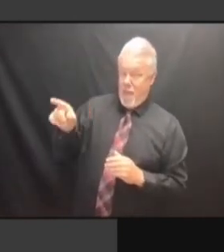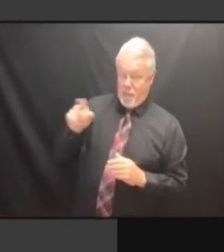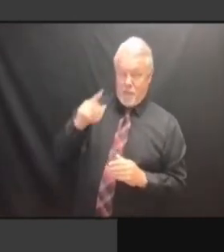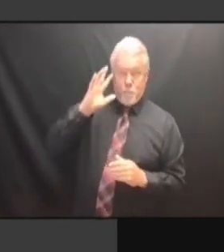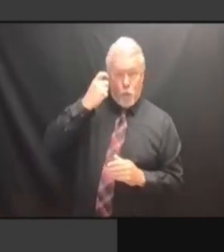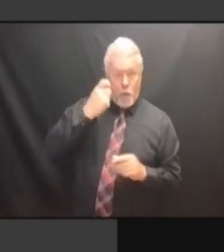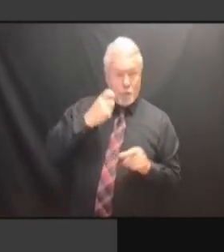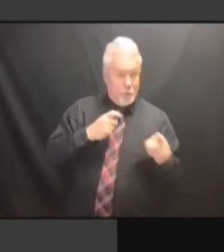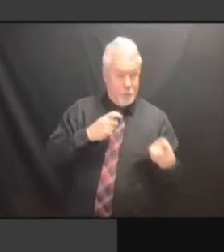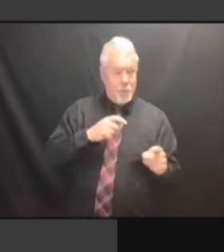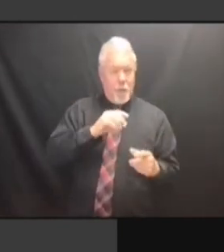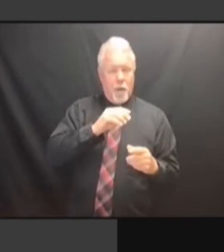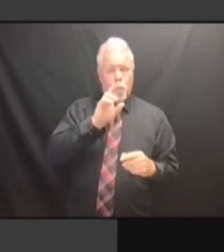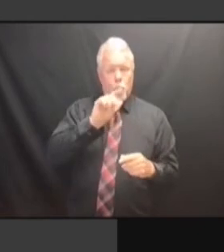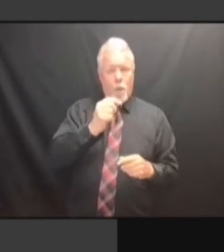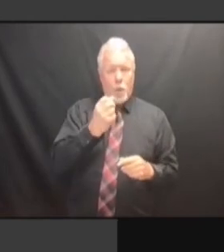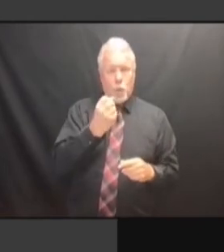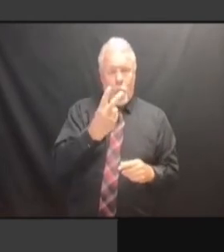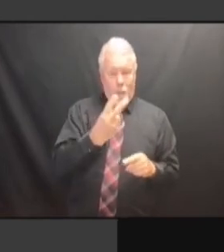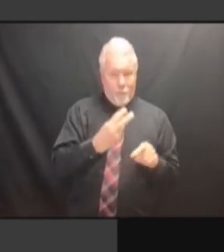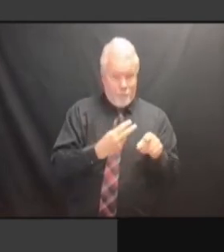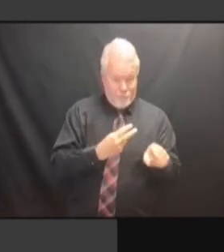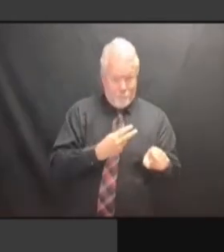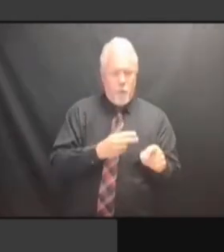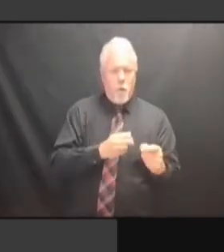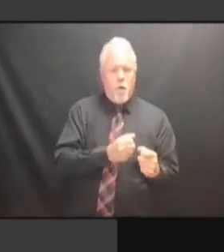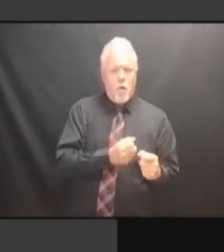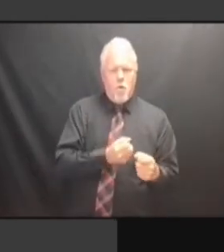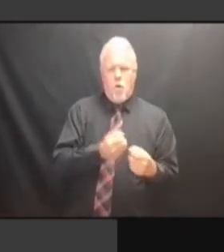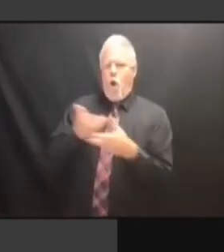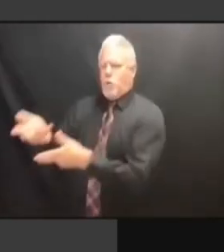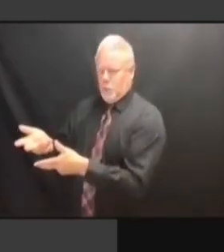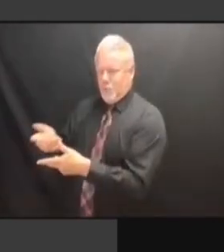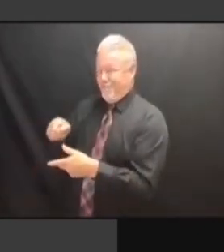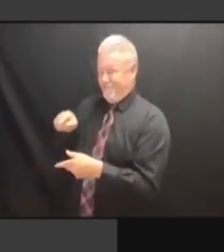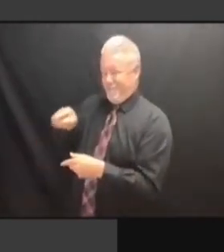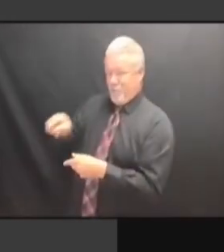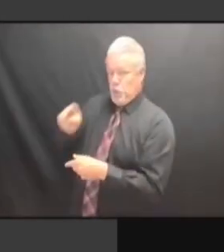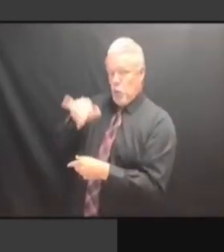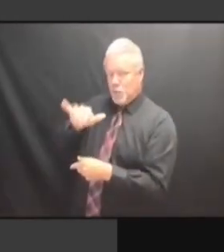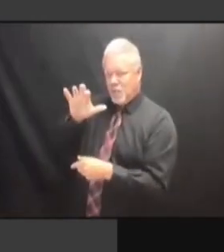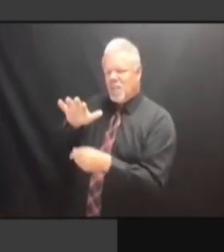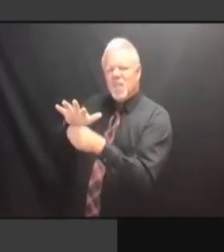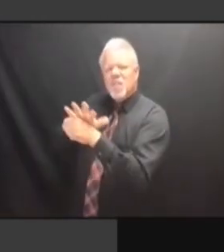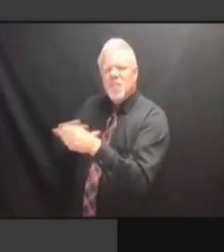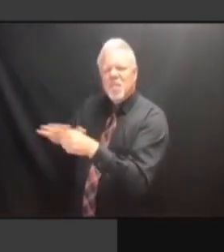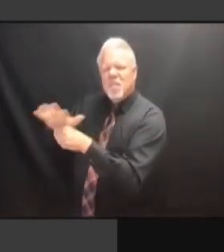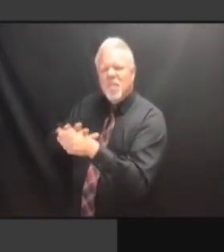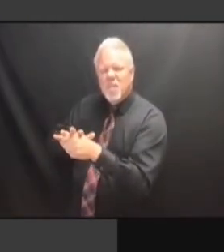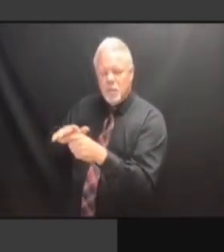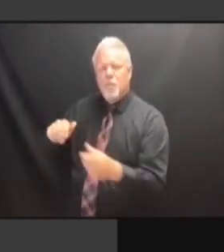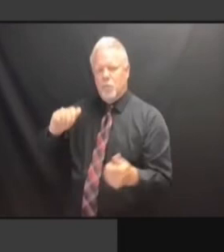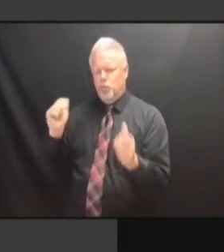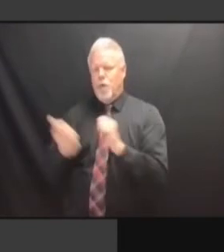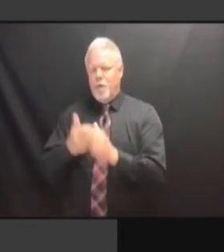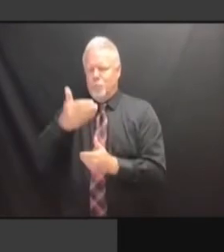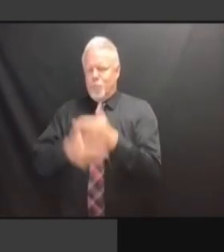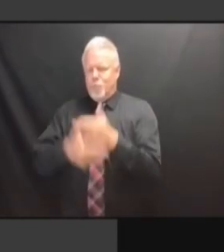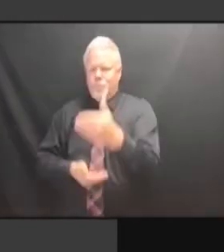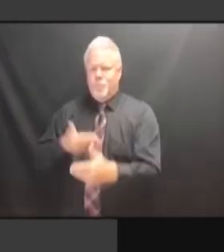PROCEDURES FOR DOING THE LOGIC PROCEDURES FOR DOING THE LOGIC AND PROCEDURES FOR DOING THE LOGIC AND ADDRESS PROCEDURES FOR DOING THE LOGIC AND ADDRESS TESTING PROCEDURES FOR DOING THE LOGIC AND ADDRESS TESTING FOR PROCEDURES FOR DOING THE LOGIC AND ADDRESS TESTING FOR THE AND ADDRESS TESTING FOR THE AND ADDRESS TESTING FOR THE MACHINES. MACHINES. MACHINES. I'M MACHINES. I'M JUST MACHINES. I'M JUST SUGGESTING MACHINES. I'M JUST SUGGESTING WHEN MACHINES. I'M JUST SUGGESTING WHEN WE MACHINES. I'M JUST SUGGESTING WHEN WE SEE I'M JUST SUGGESTING WHEN WE SEE I'M JUST SUGGESTING WHEN WE SEE AN I'M JUST SUGGESTING WHEN WE SEE AN ANOMALY I'M JUST SUGGESTING WHEN WE SEE AN ANOMALY LIKE